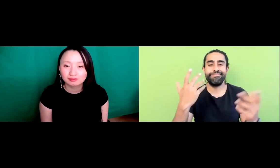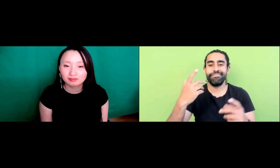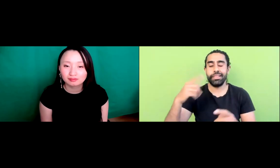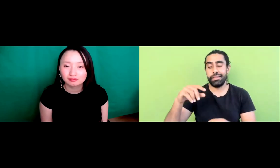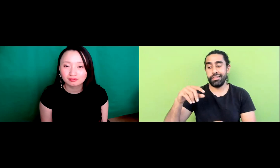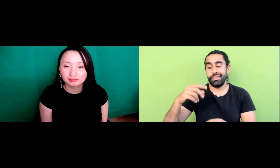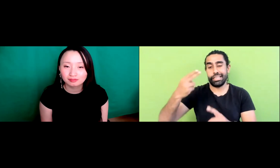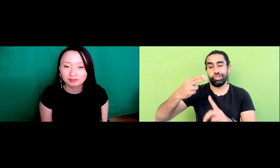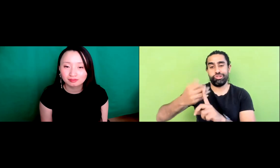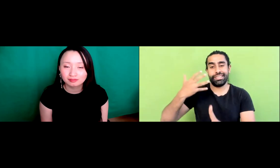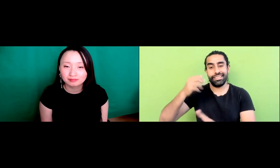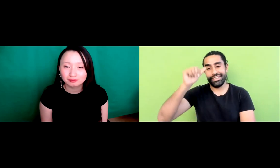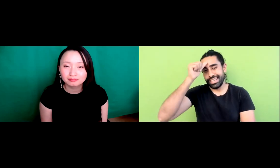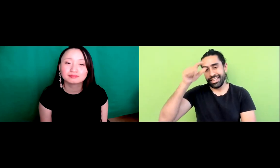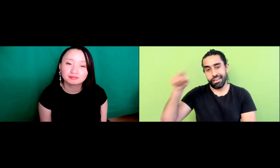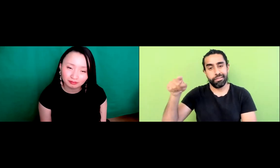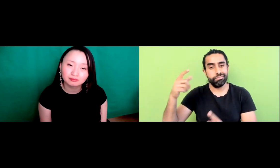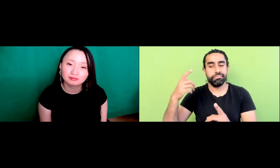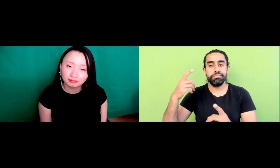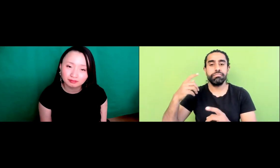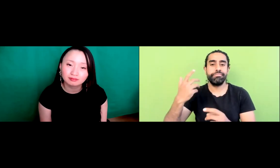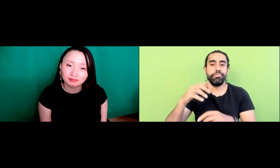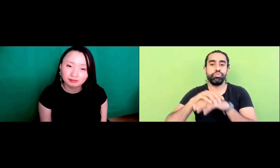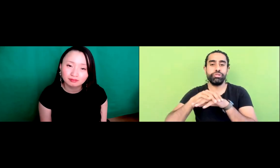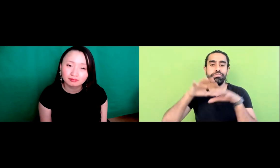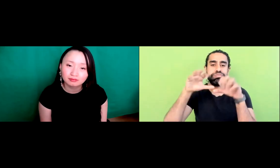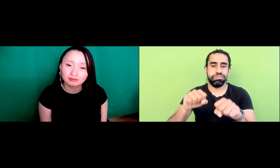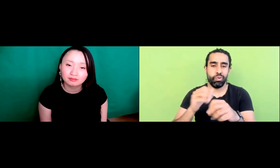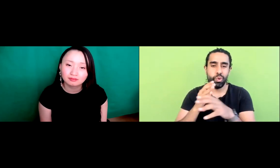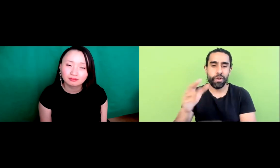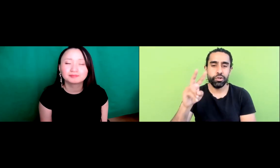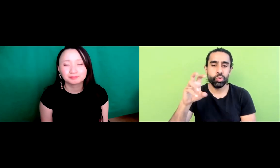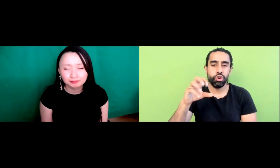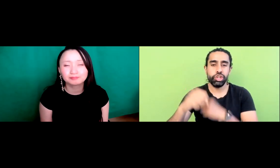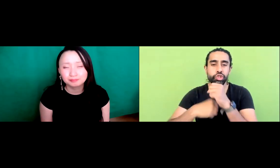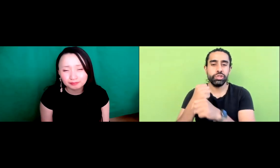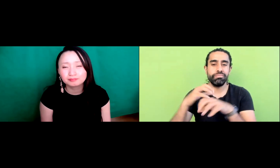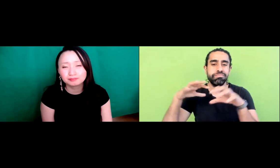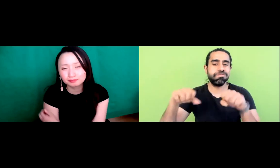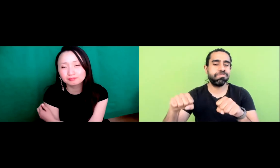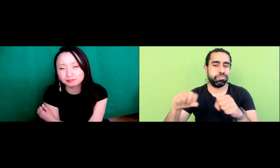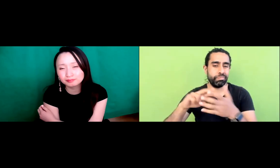why is because, you know, even though you know India we have a rich, you know, history,